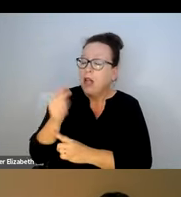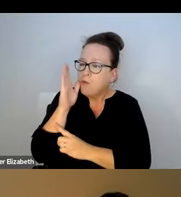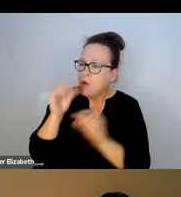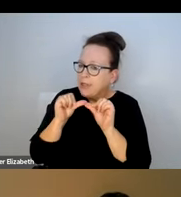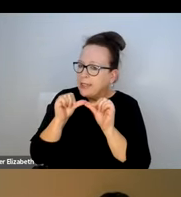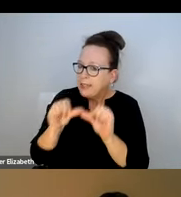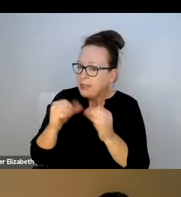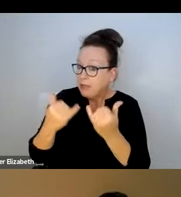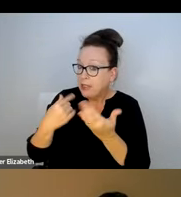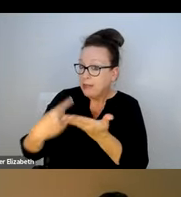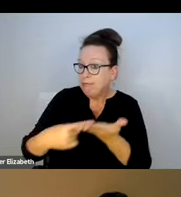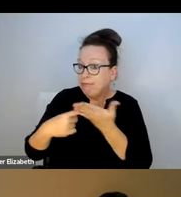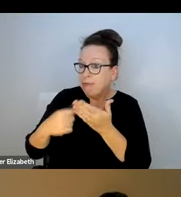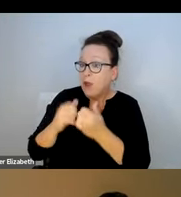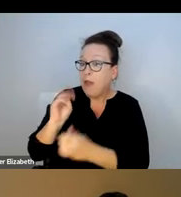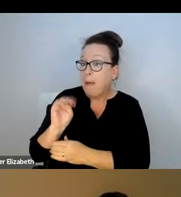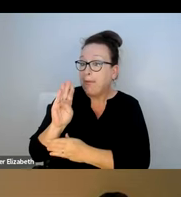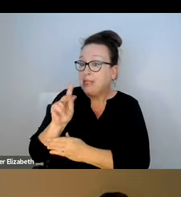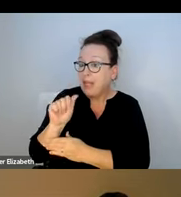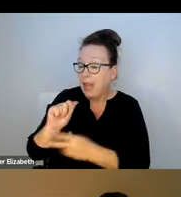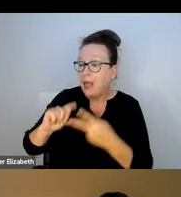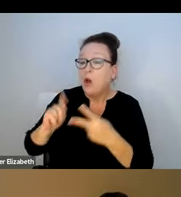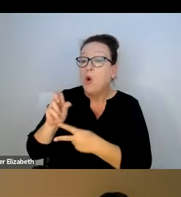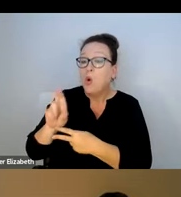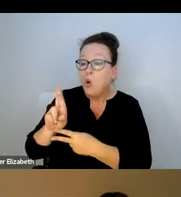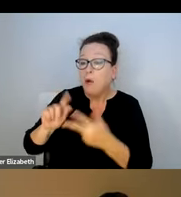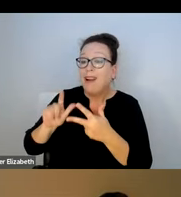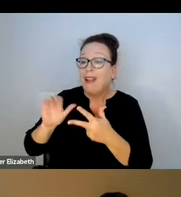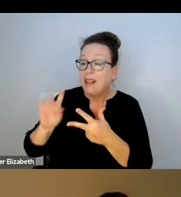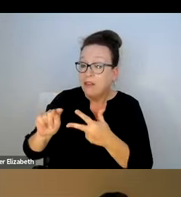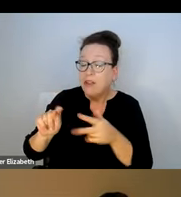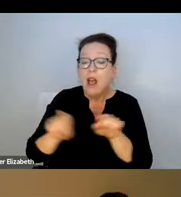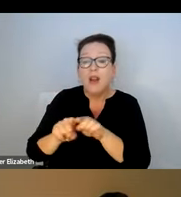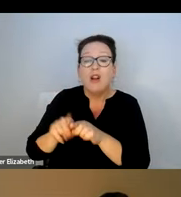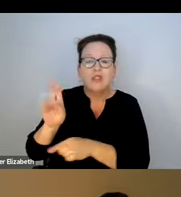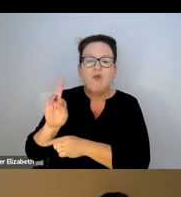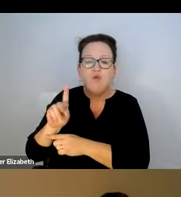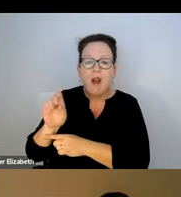THE COMMUNITY'S ACTIONS. R-TAG IS CONTINUING THE CONVERSATION WITH THE MBTA, UBER